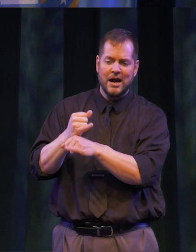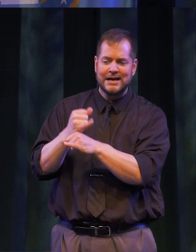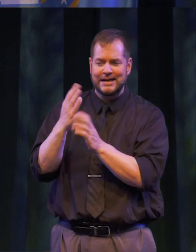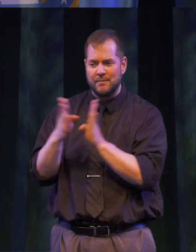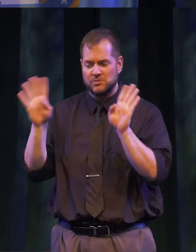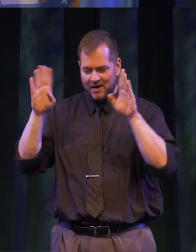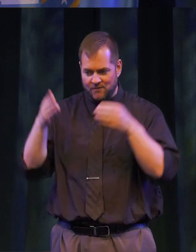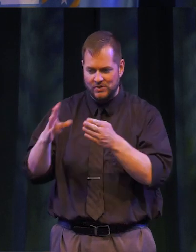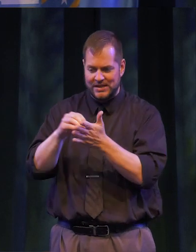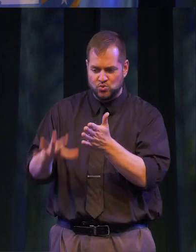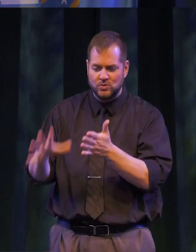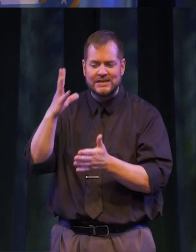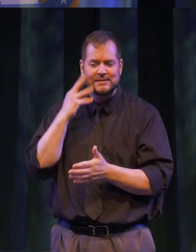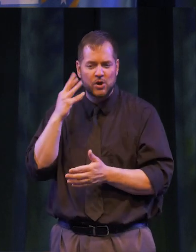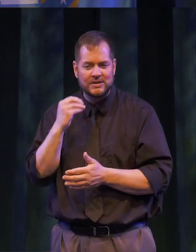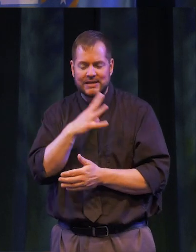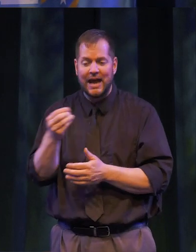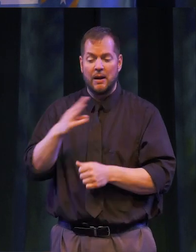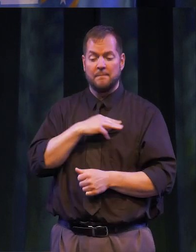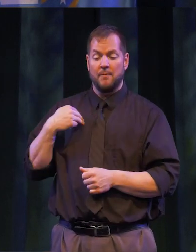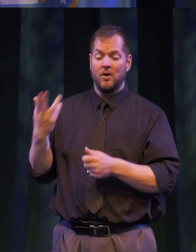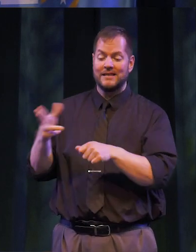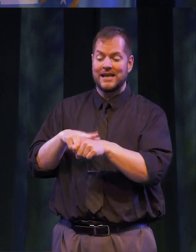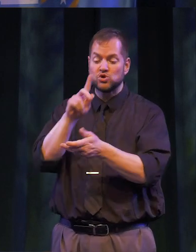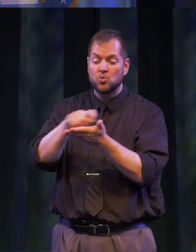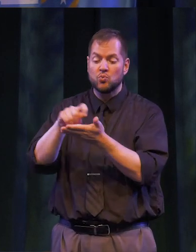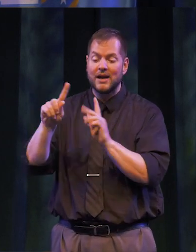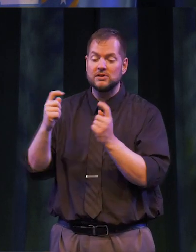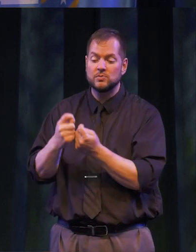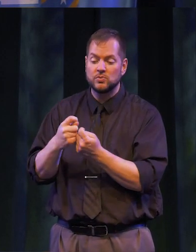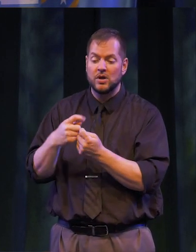ON THE STUDENT EXPERIENCE AS WELL AS A MEMBER OF THE NATIONAL WRITING TEAM TO PRODUCE THE